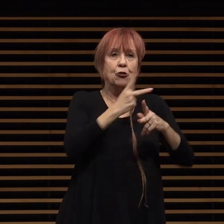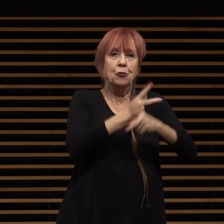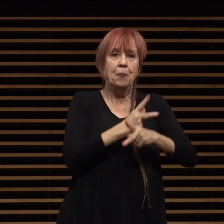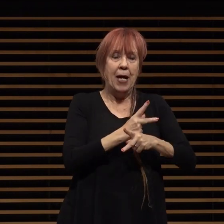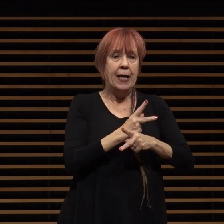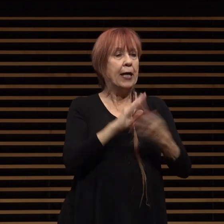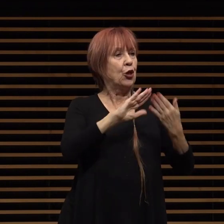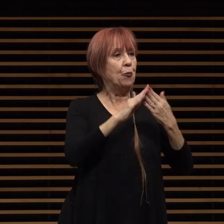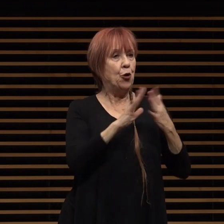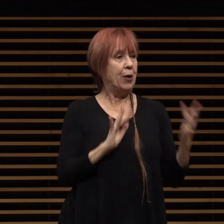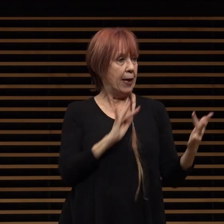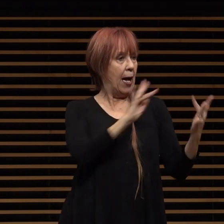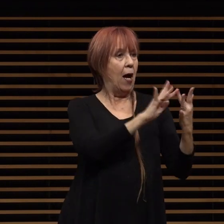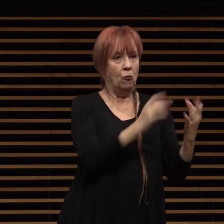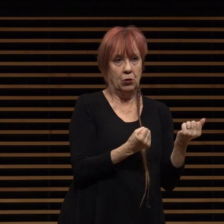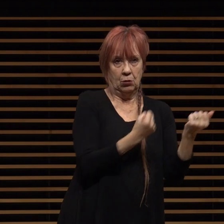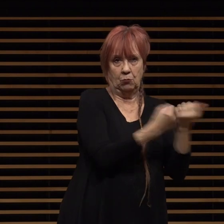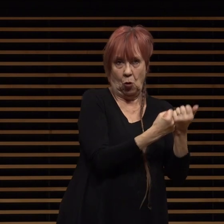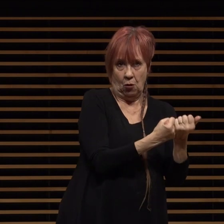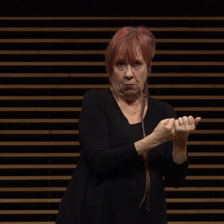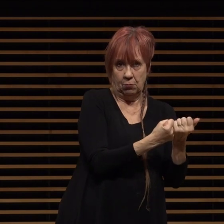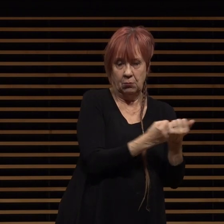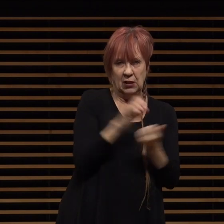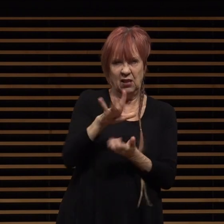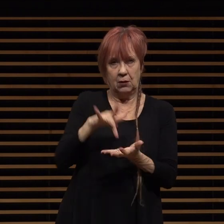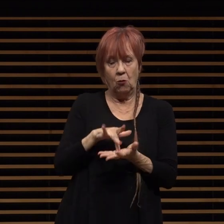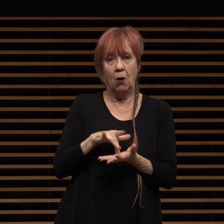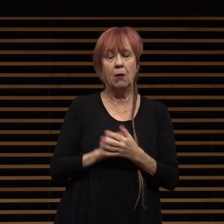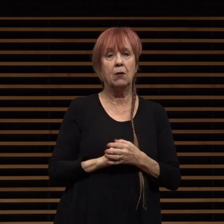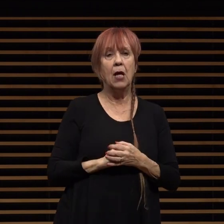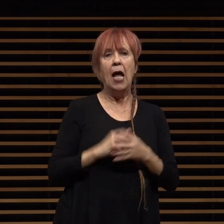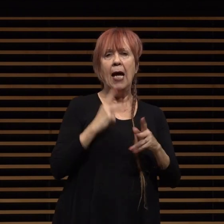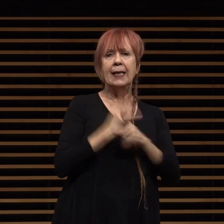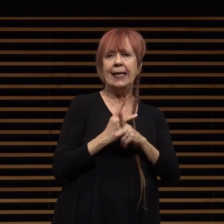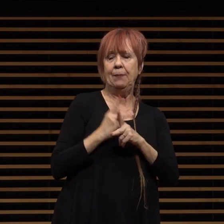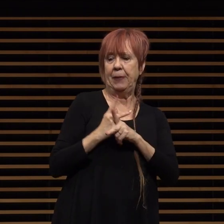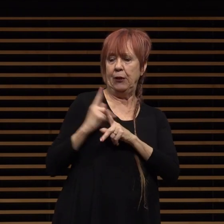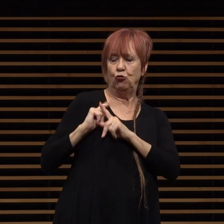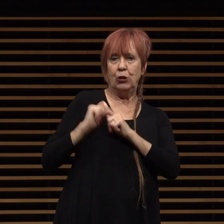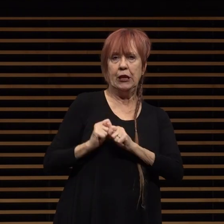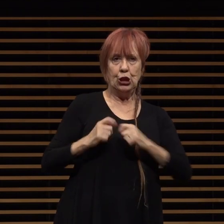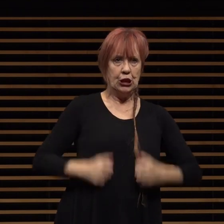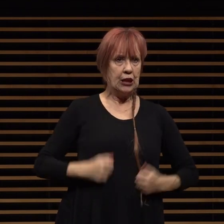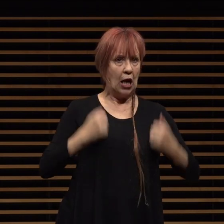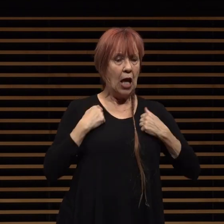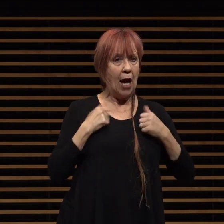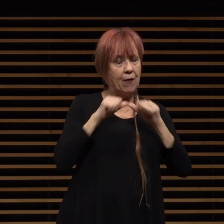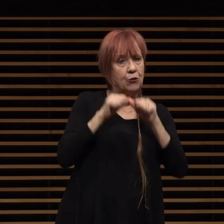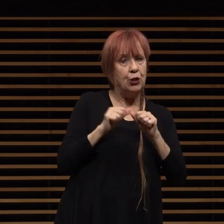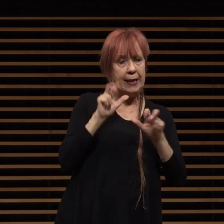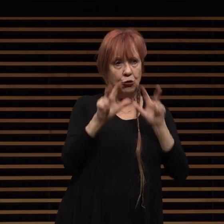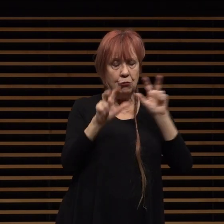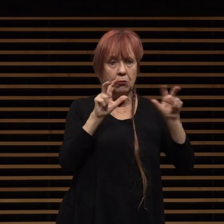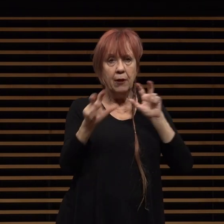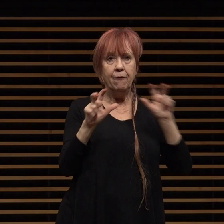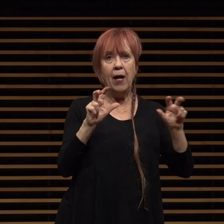its core keeping traditions alive and continuing